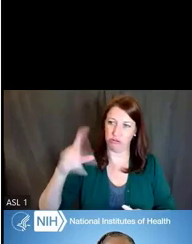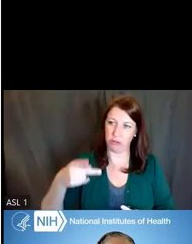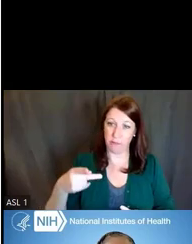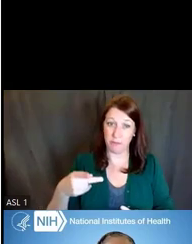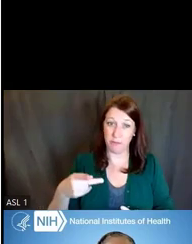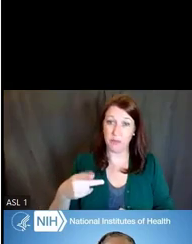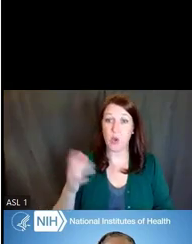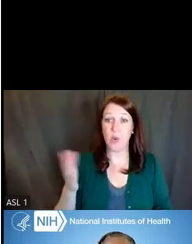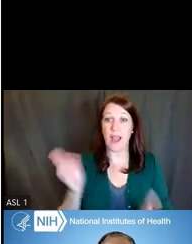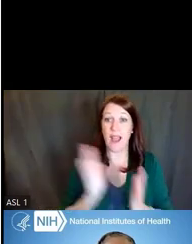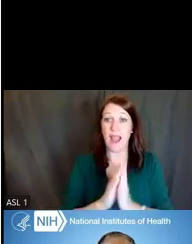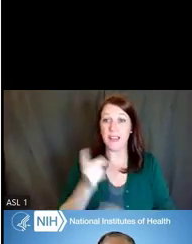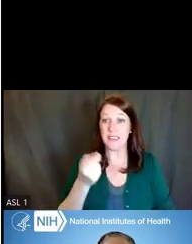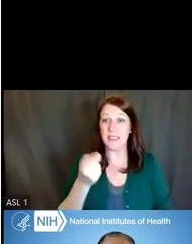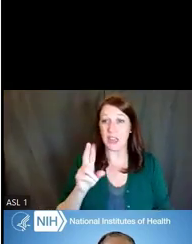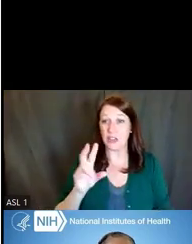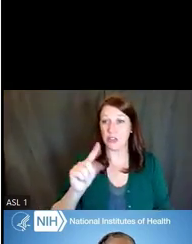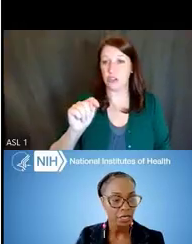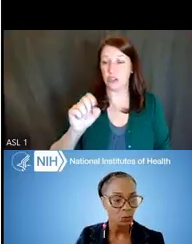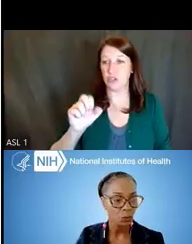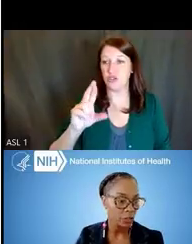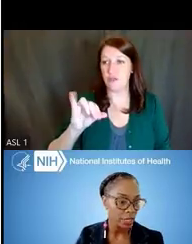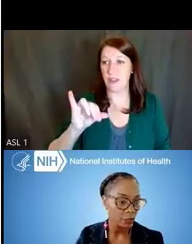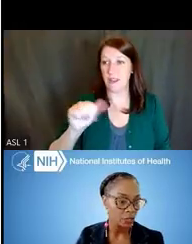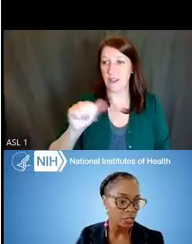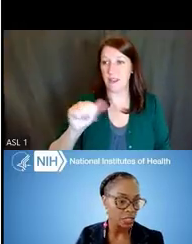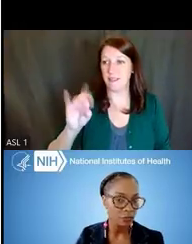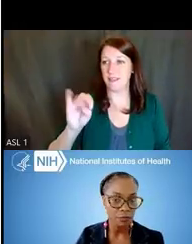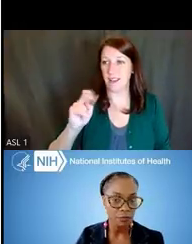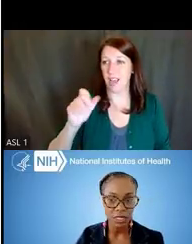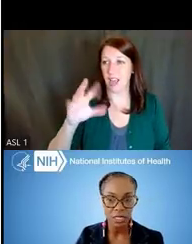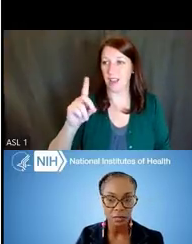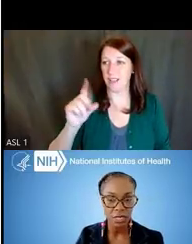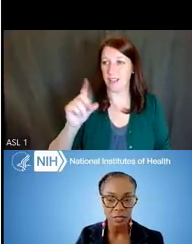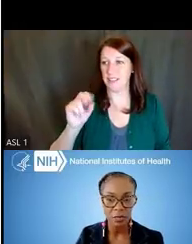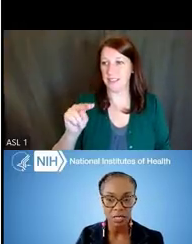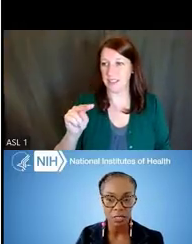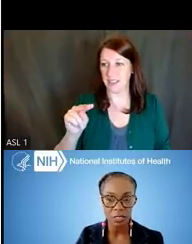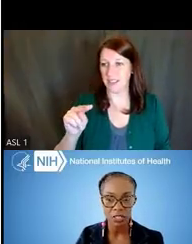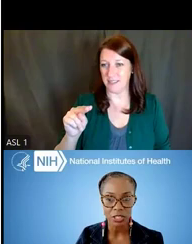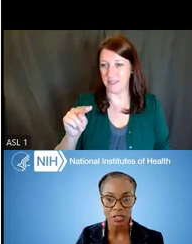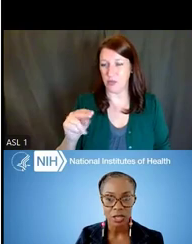to come up on camera as well. And we have received many, many, many, many questions.